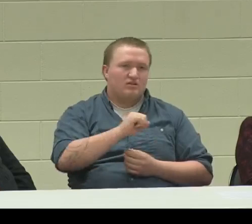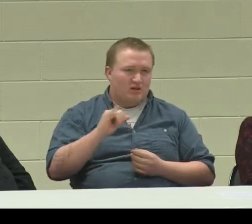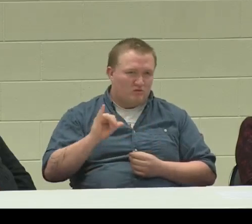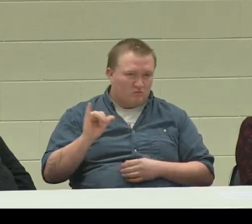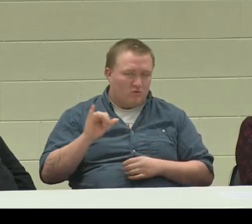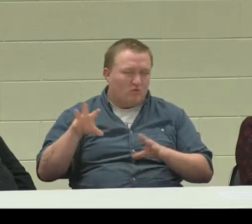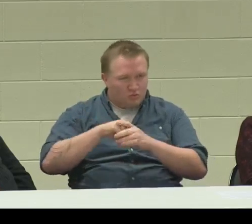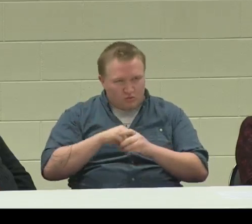Do you want me to include ...